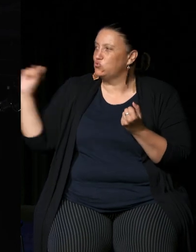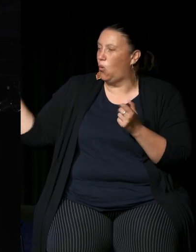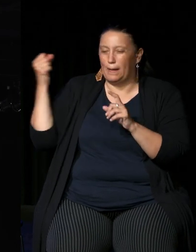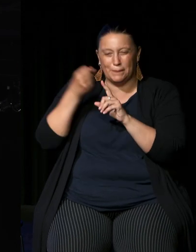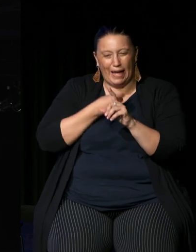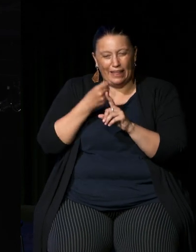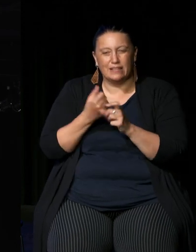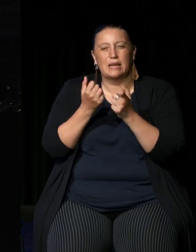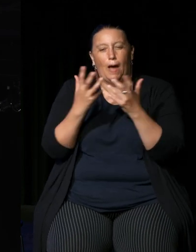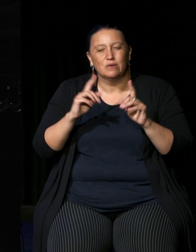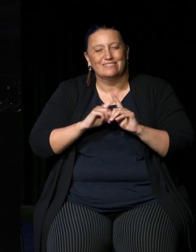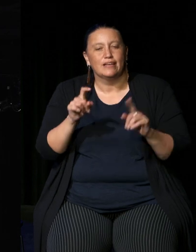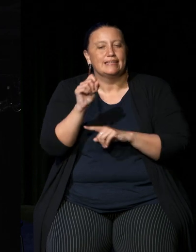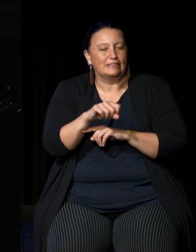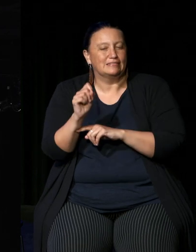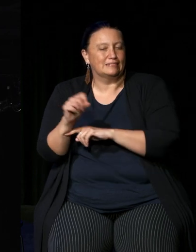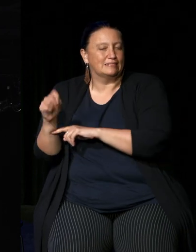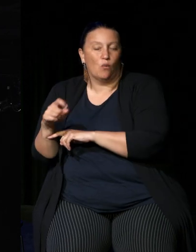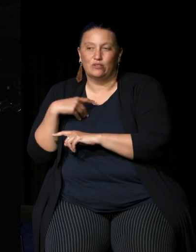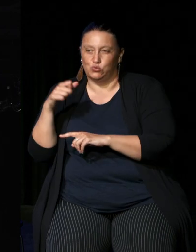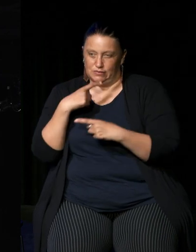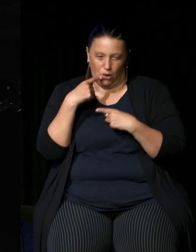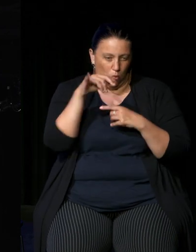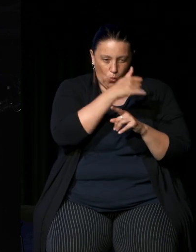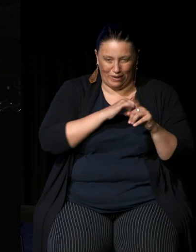different yes campaigns too so we should differentiate what what is happening there